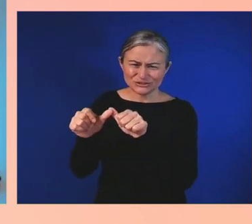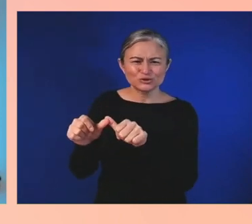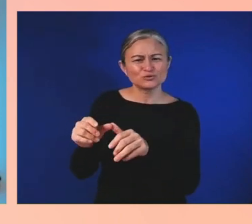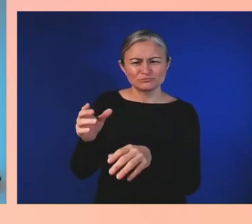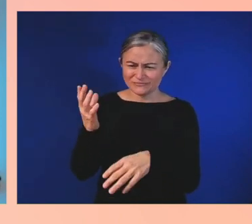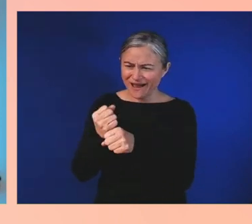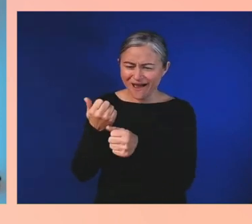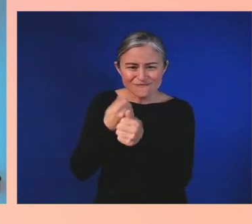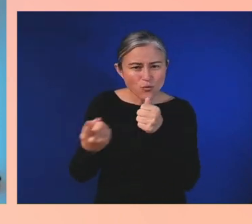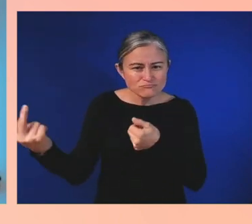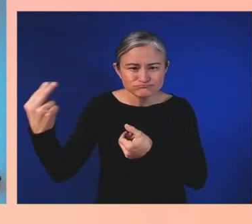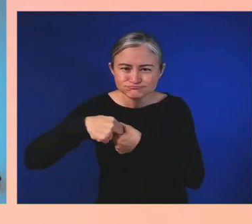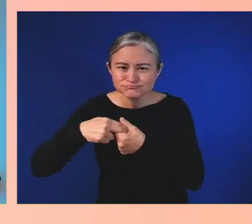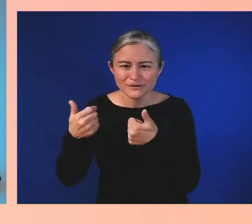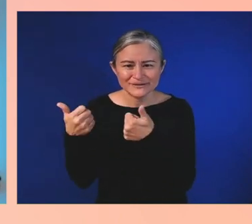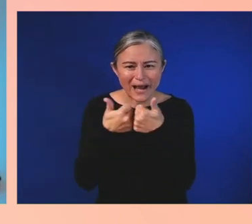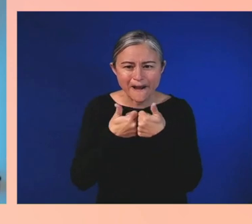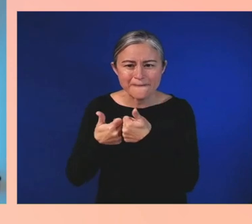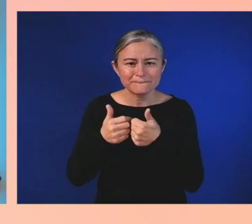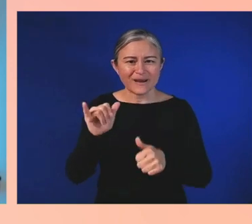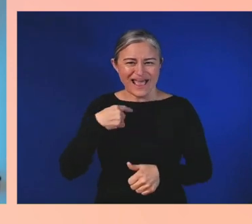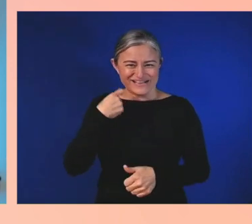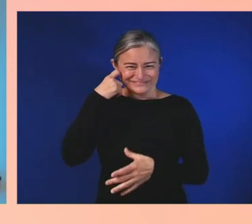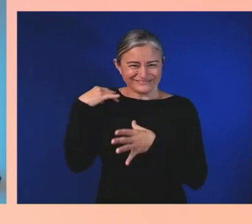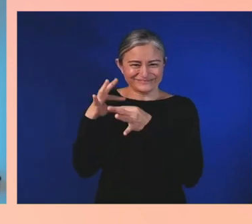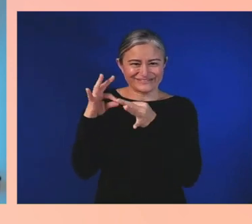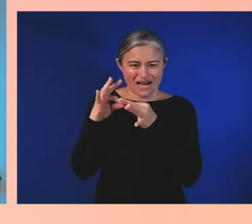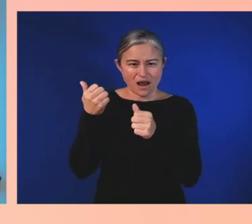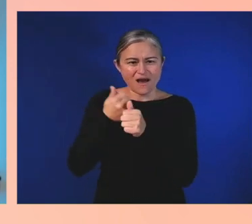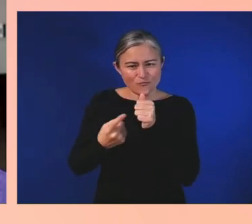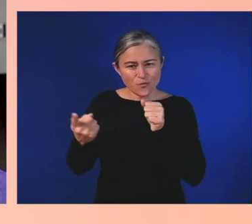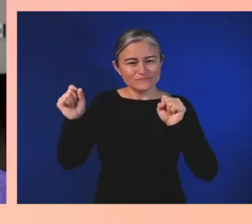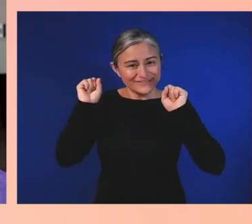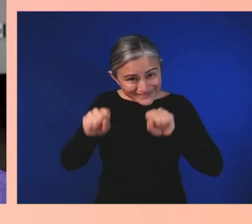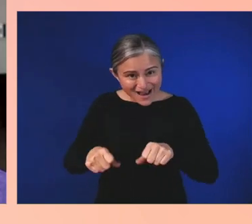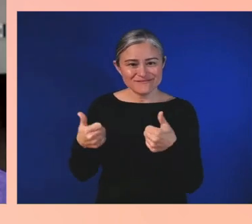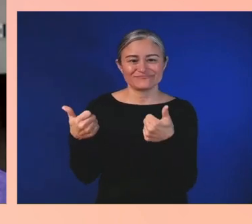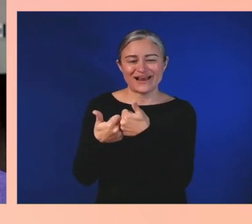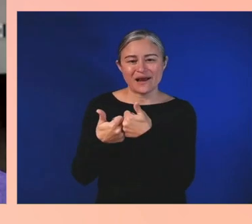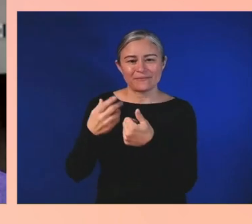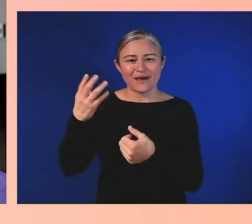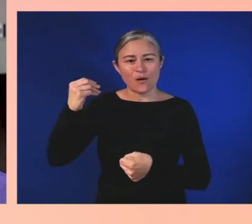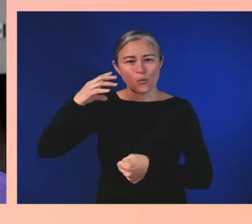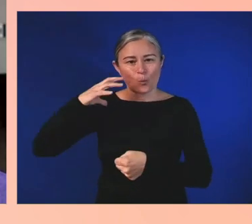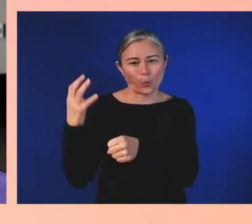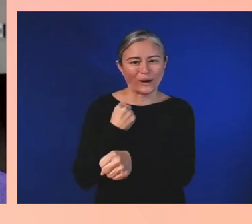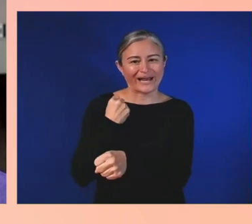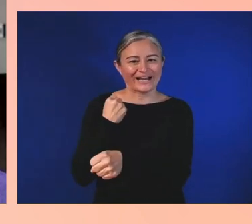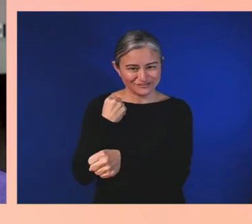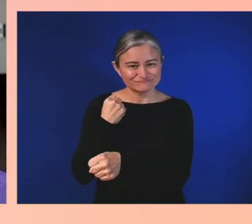when everyone can game, we all win. Mike, thanks for being with us here today. I really appreciate you taking